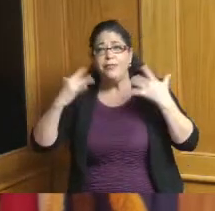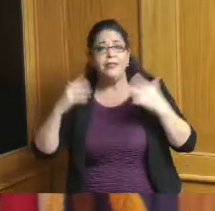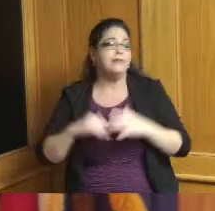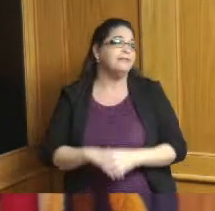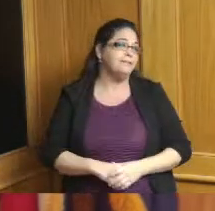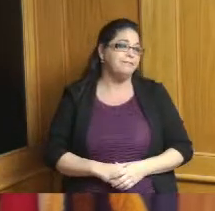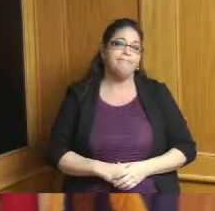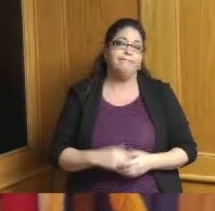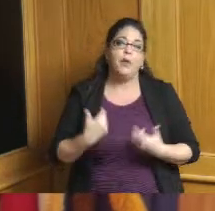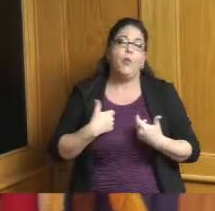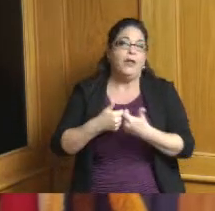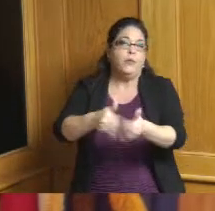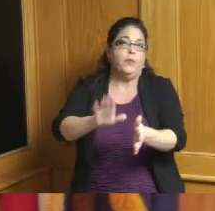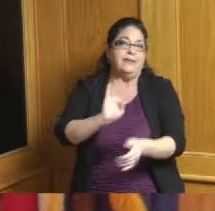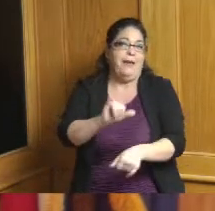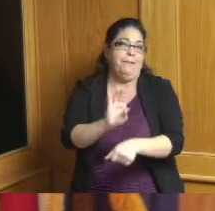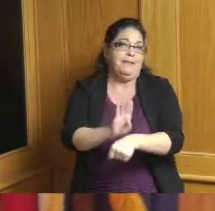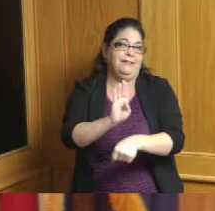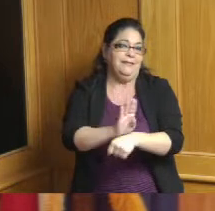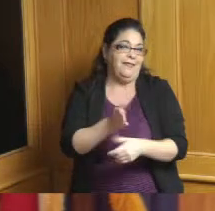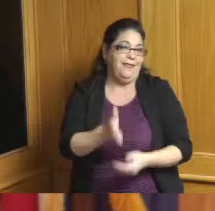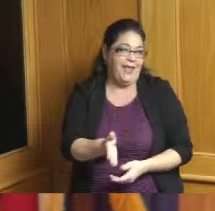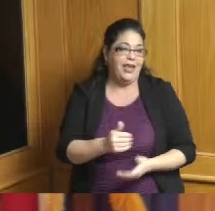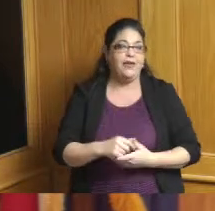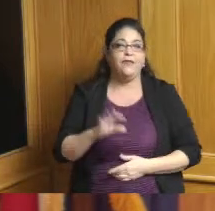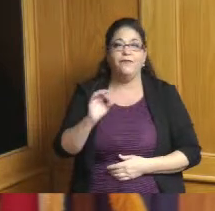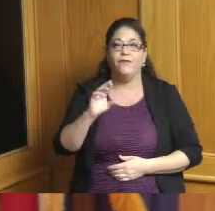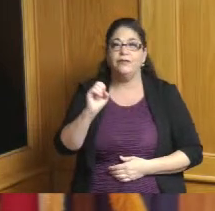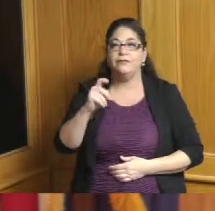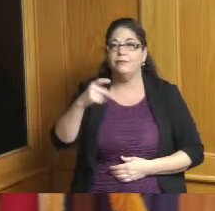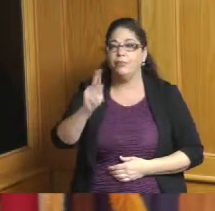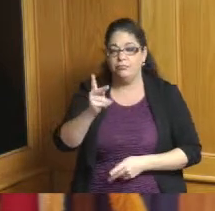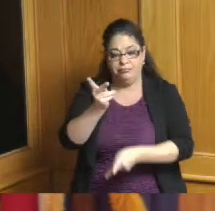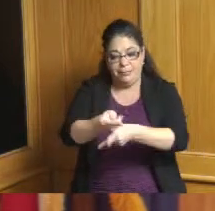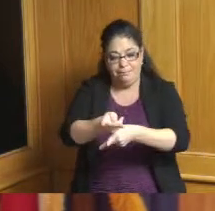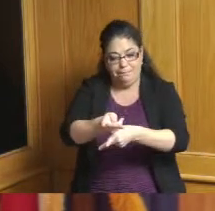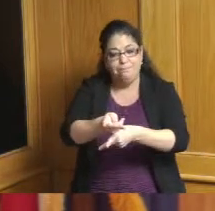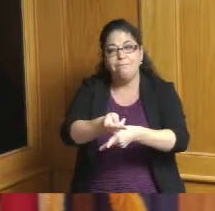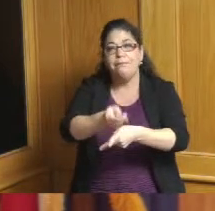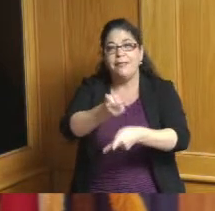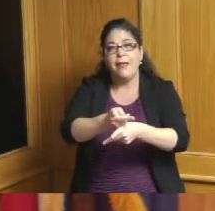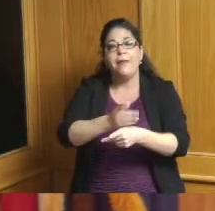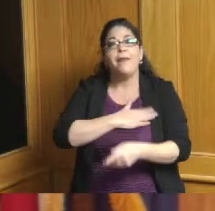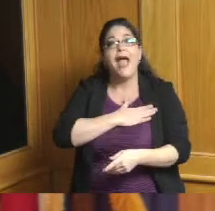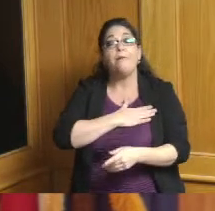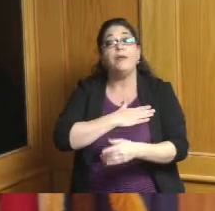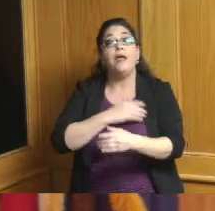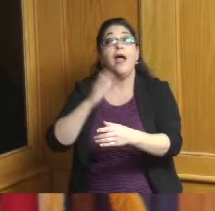business in Forest Park and I'm happy that you're bringing something expanding and I don't think